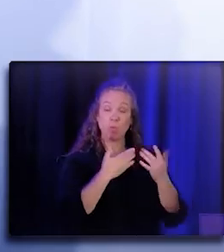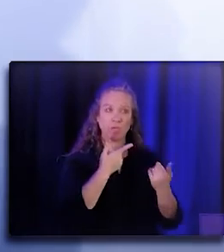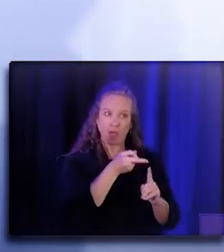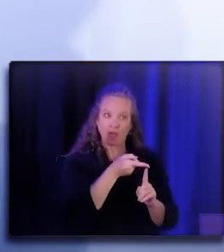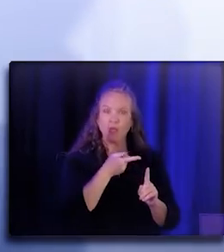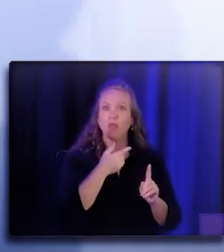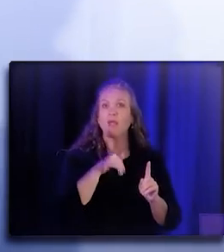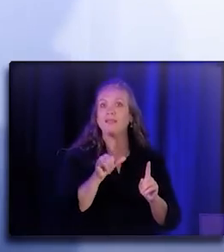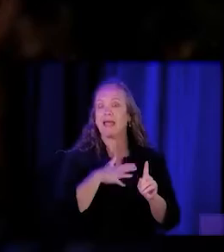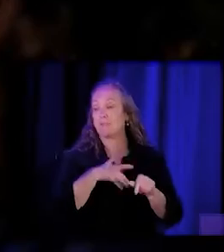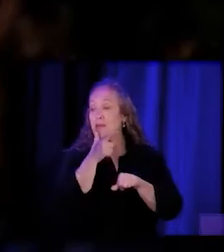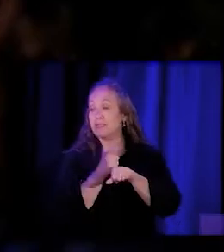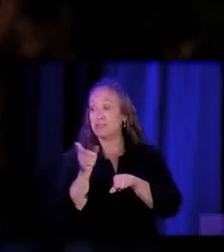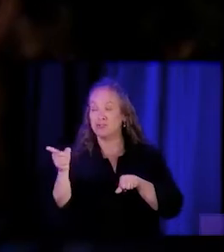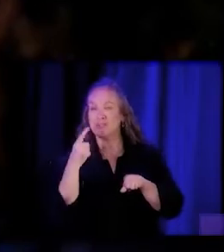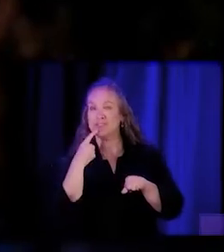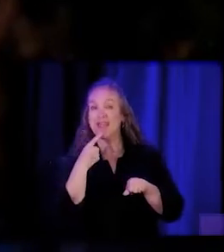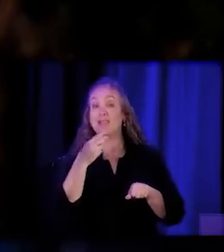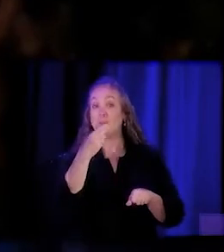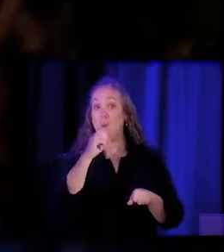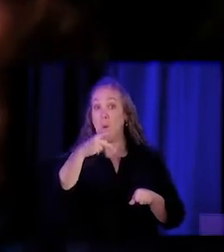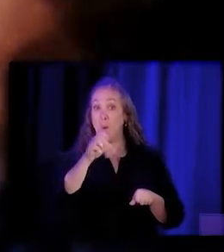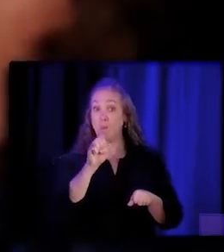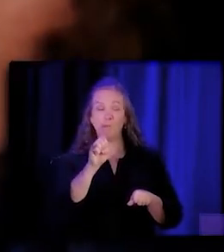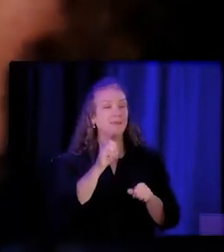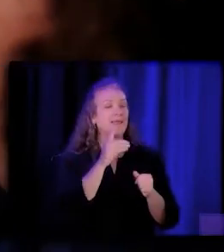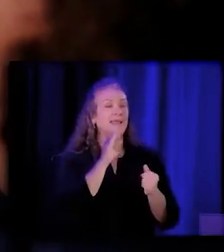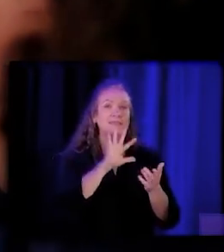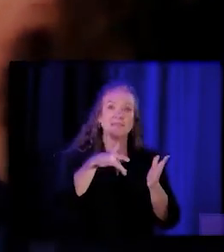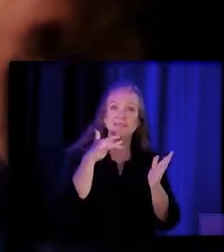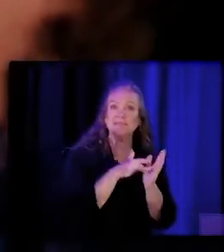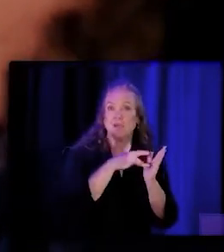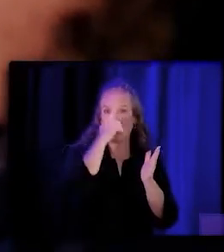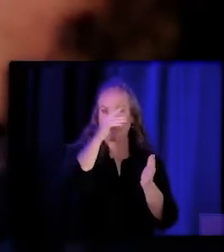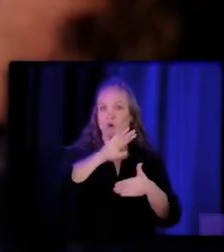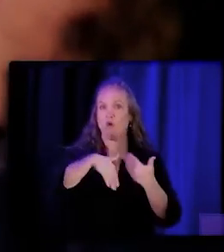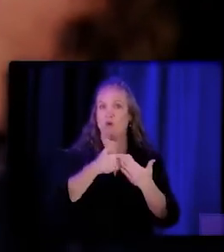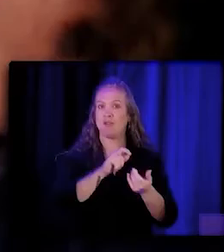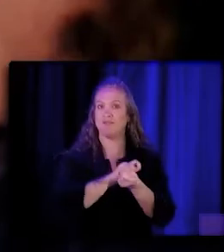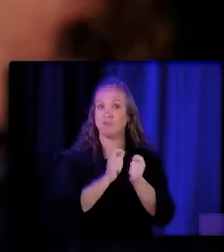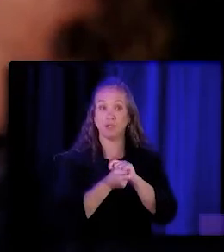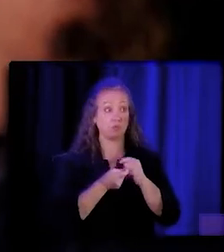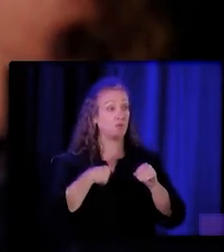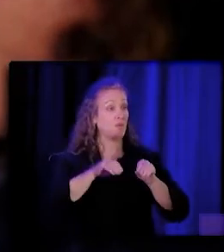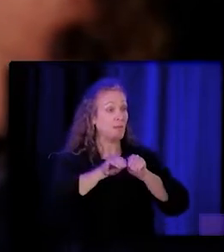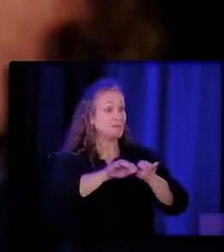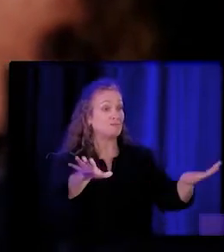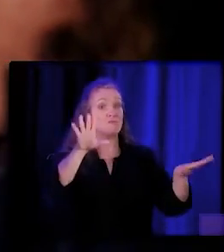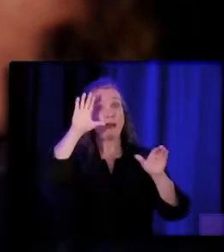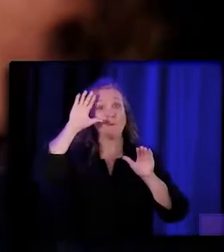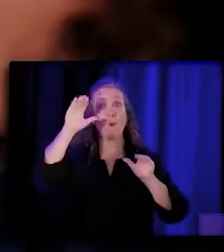as my sister over here said, hope, hope is the key ingredient to change. And if we get hope out there, we can change, you know.